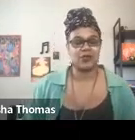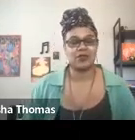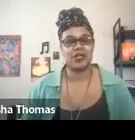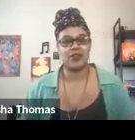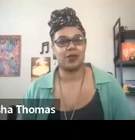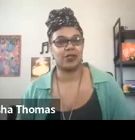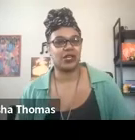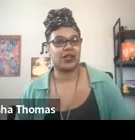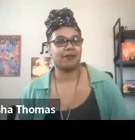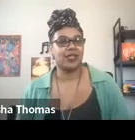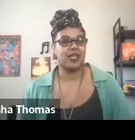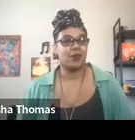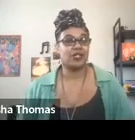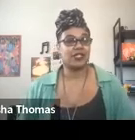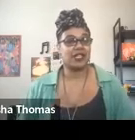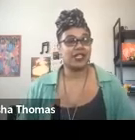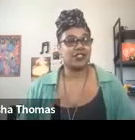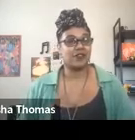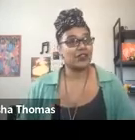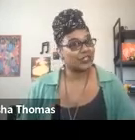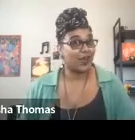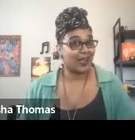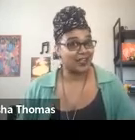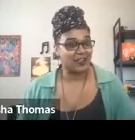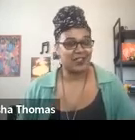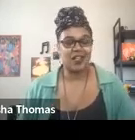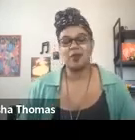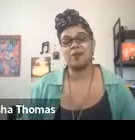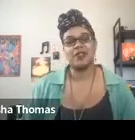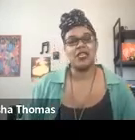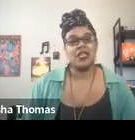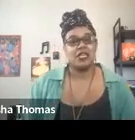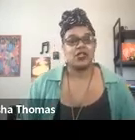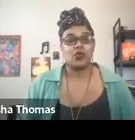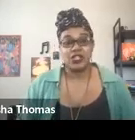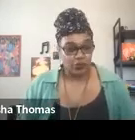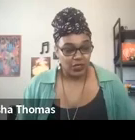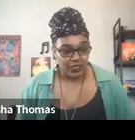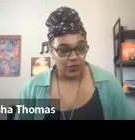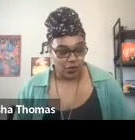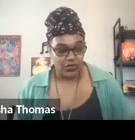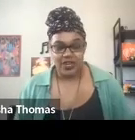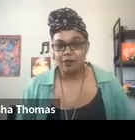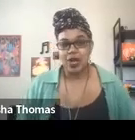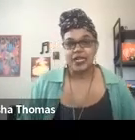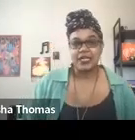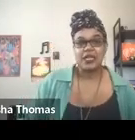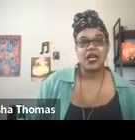the music video that I'll be sharing, which contains the first track of the album. So ritual is a word that I've brought in.